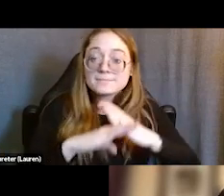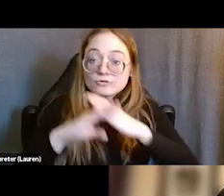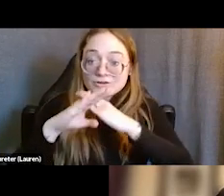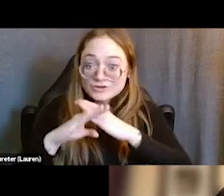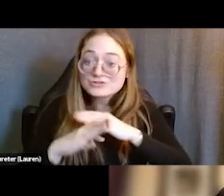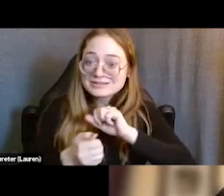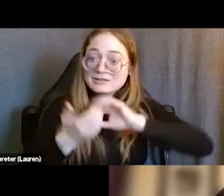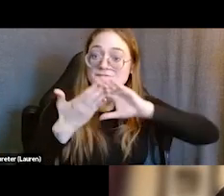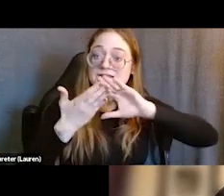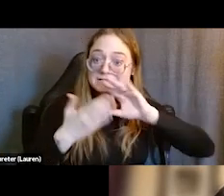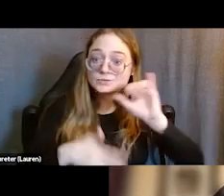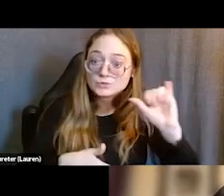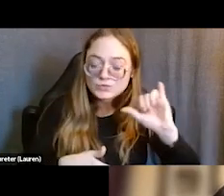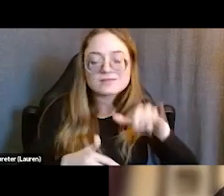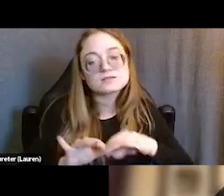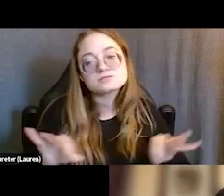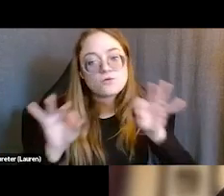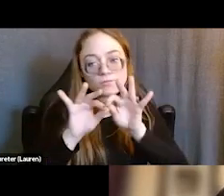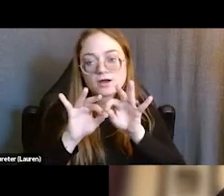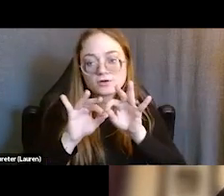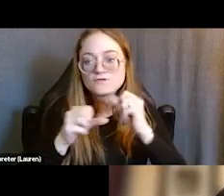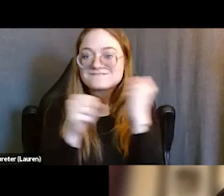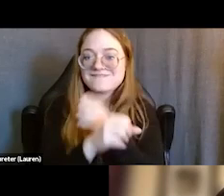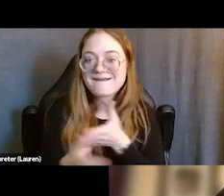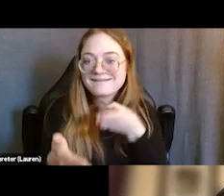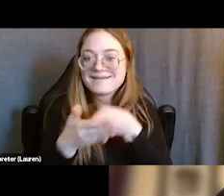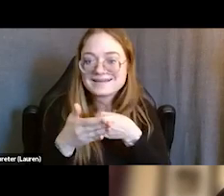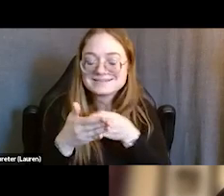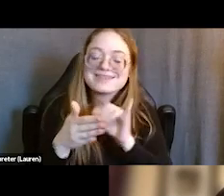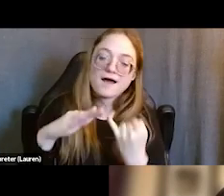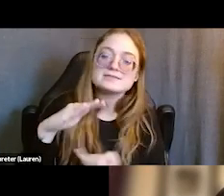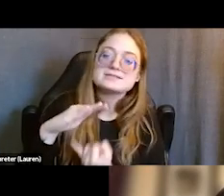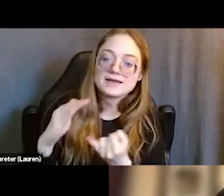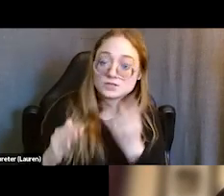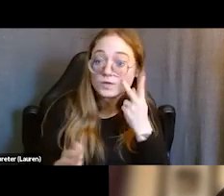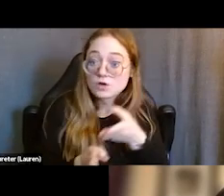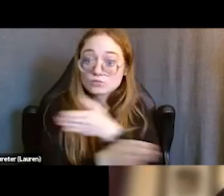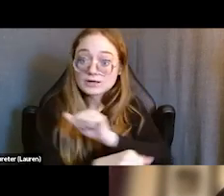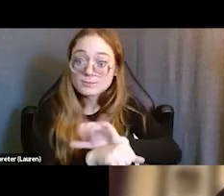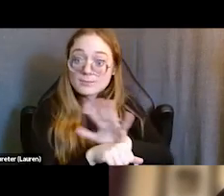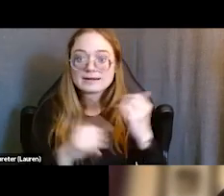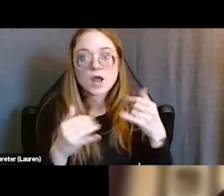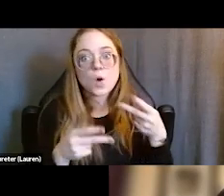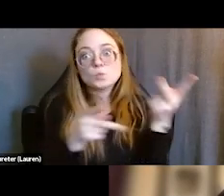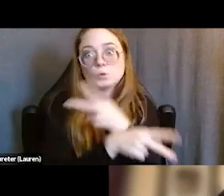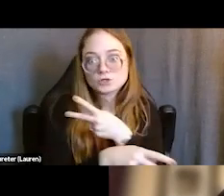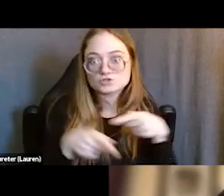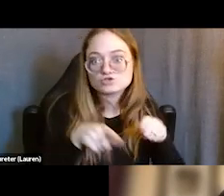is really important to fight against some of the isolation that we saw pre-pandemic and that we certainly see much more now during the pandemic.